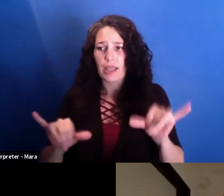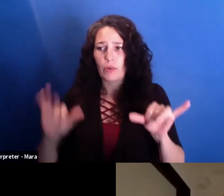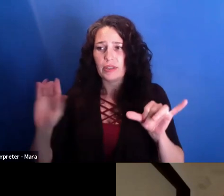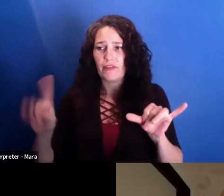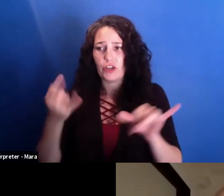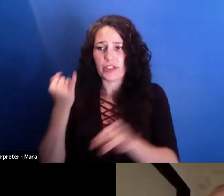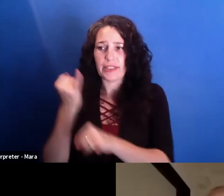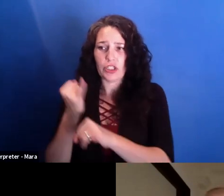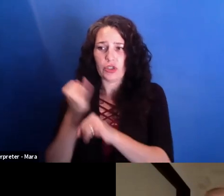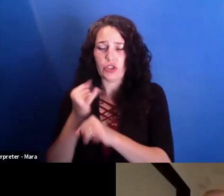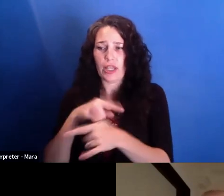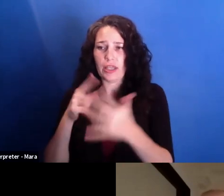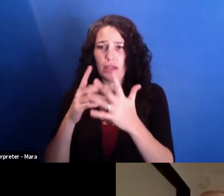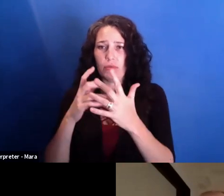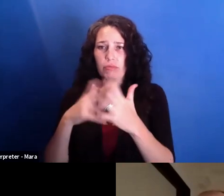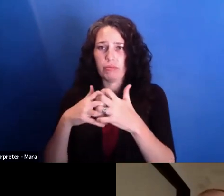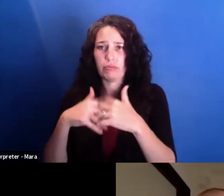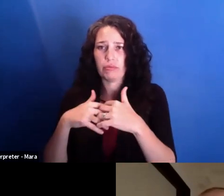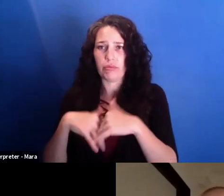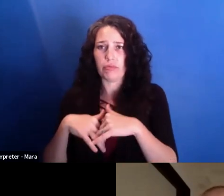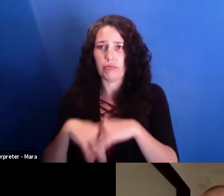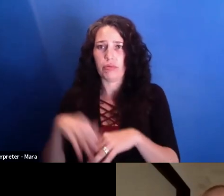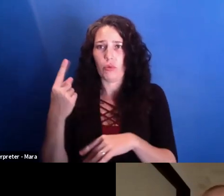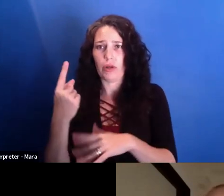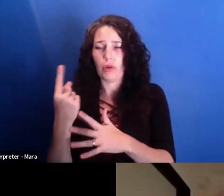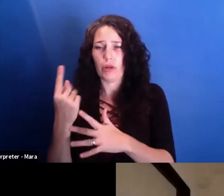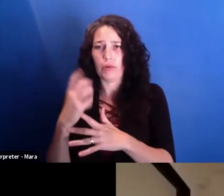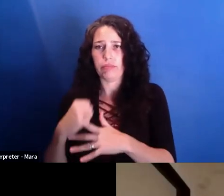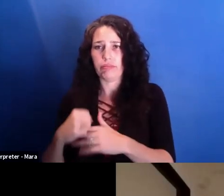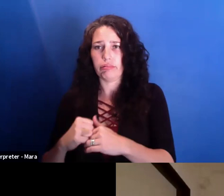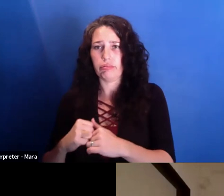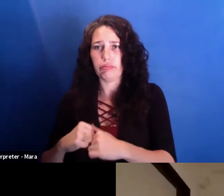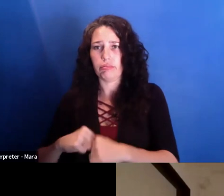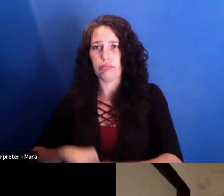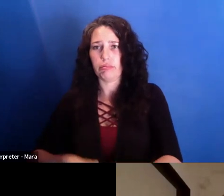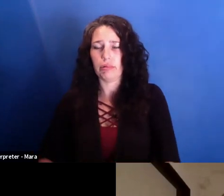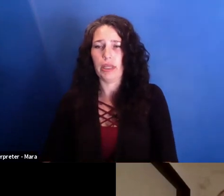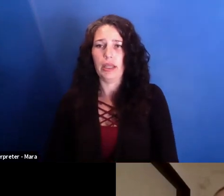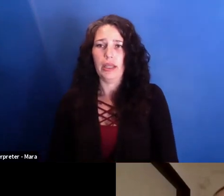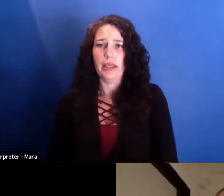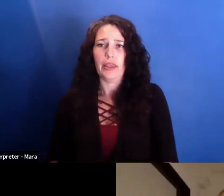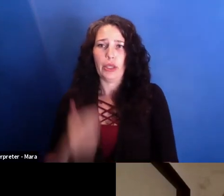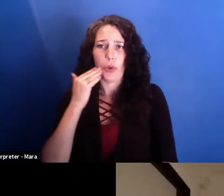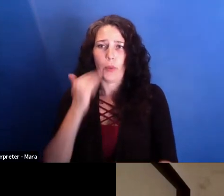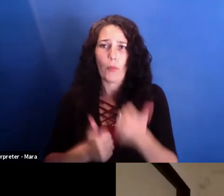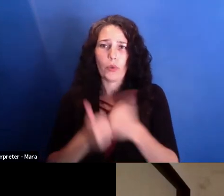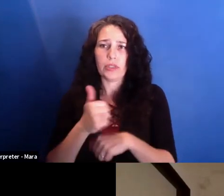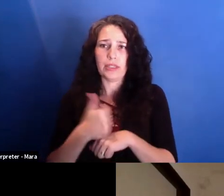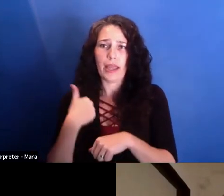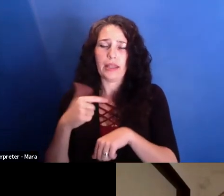And then they take them down one by one. And they know they have four years, most of the time, until they get to the institution that